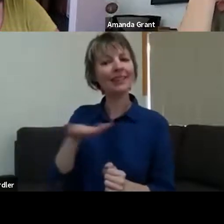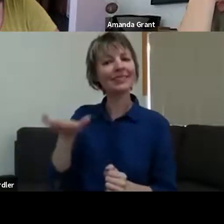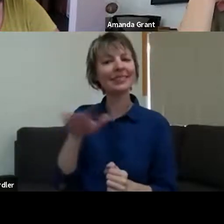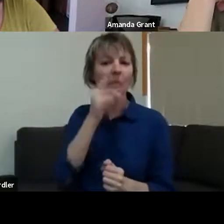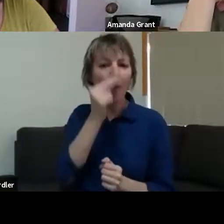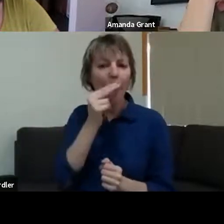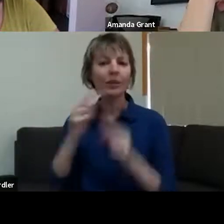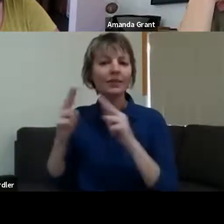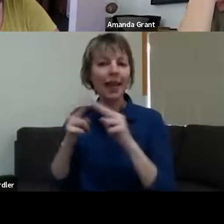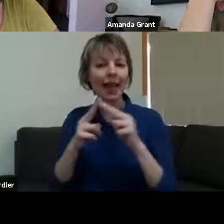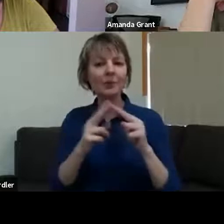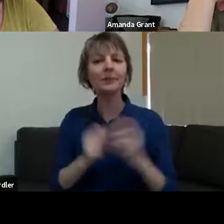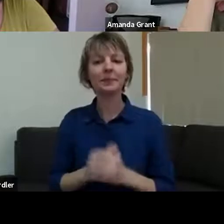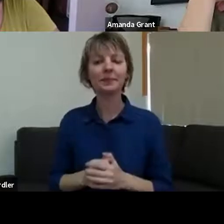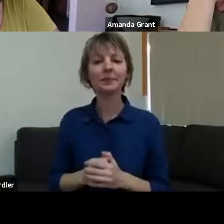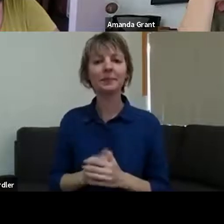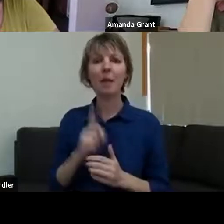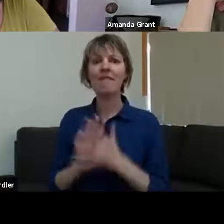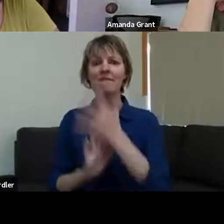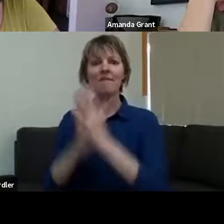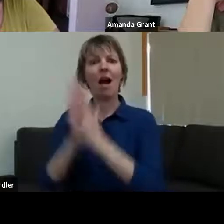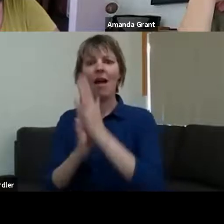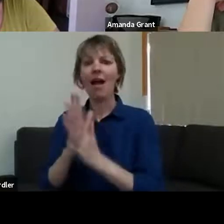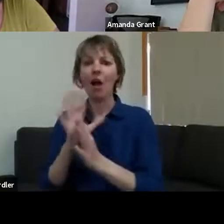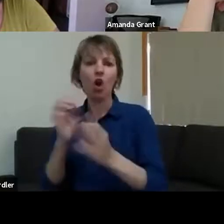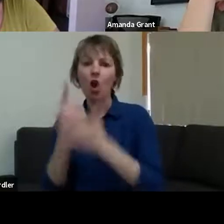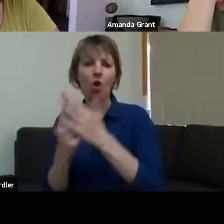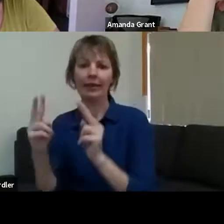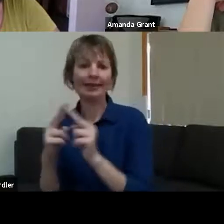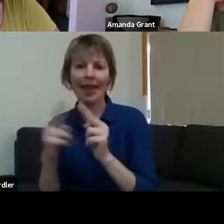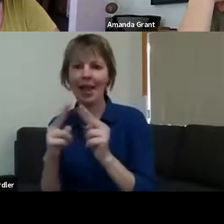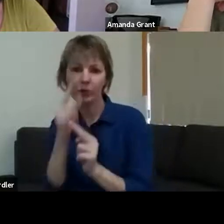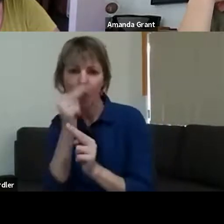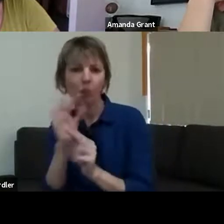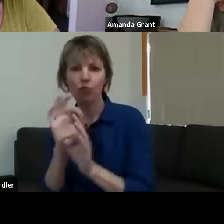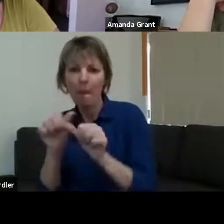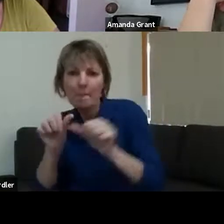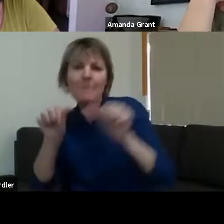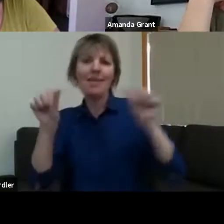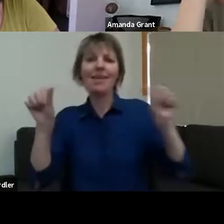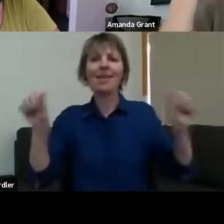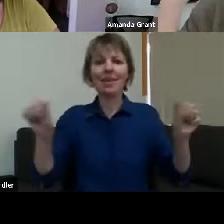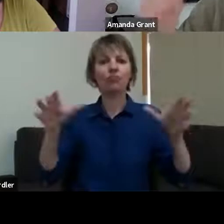than just the small town. >> AMANDA GRANT: Mmm. Thank you, Chris. >>